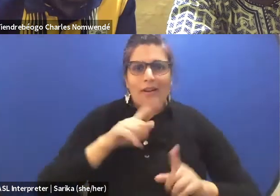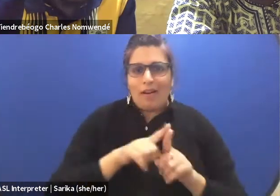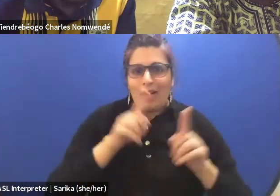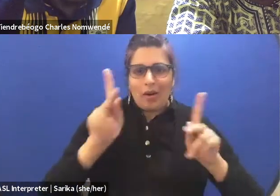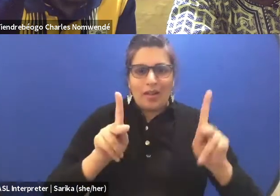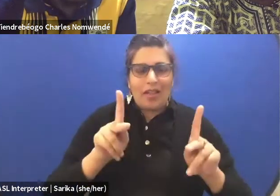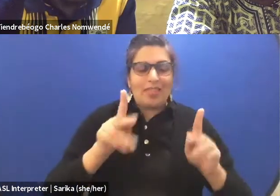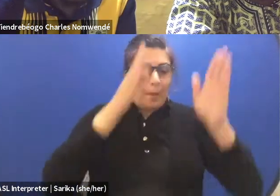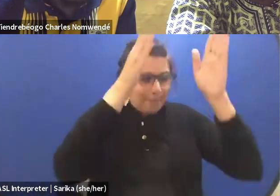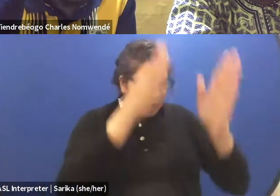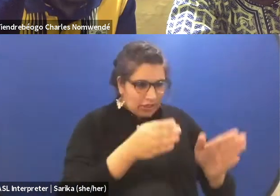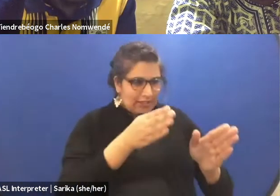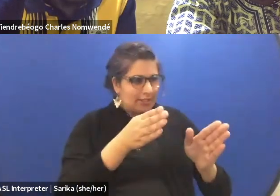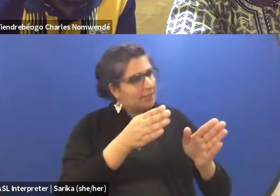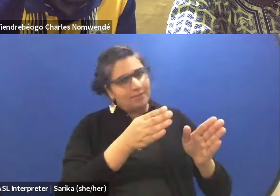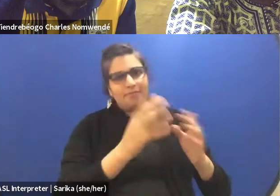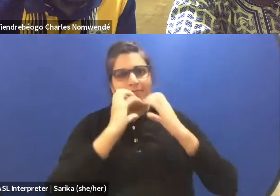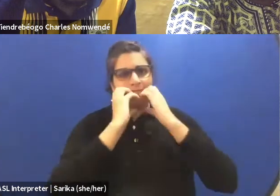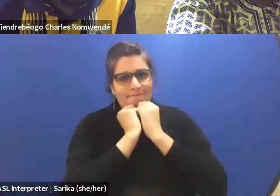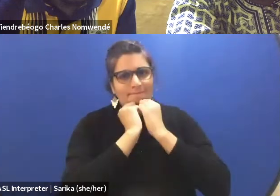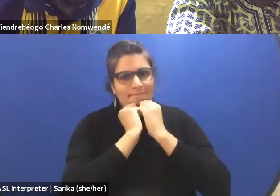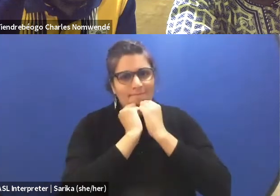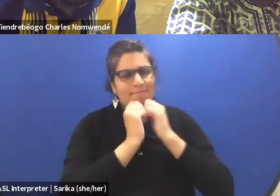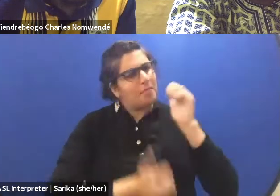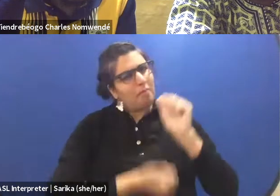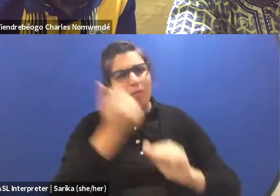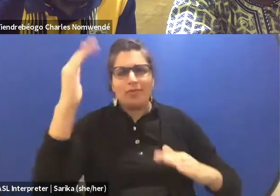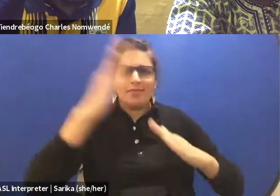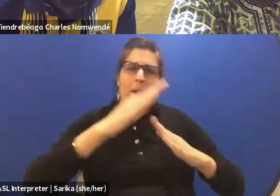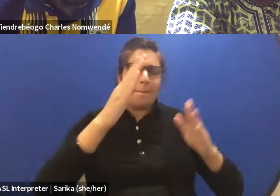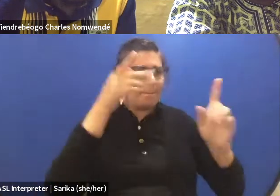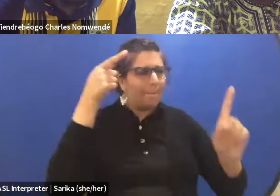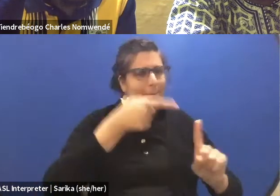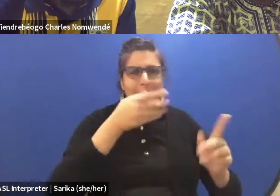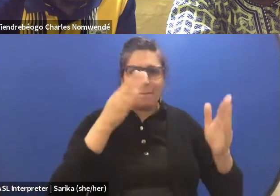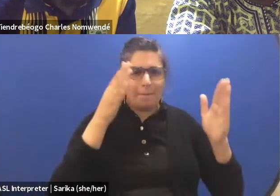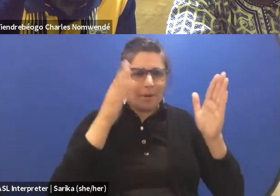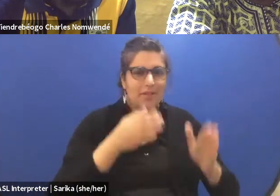than what the person has, materially. I value you as an artist because of your craft,